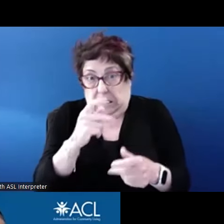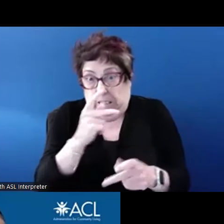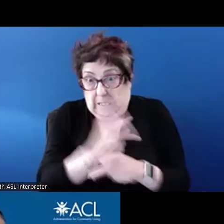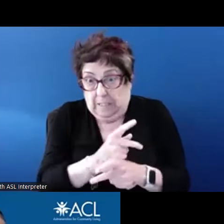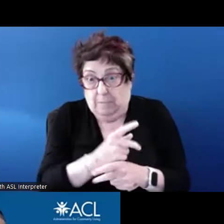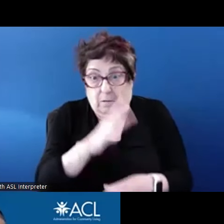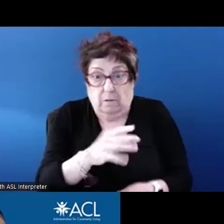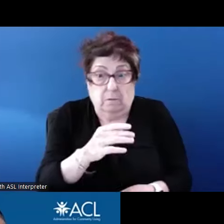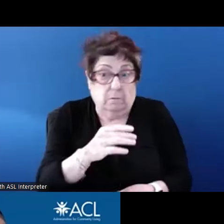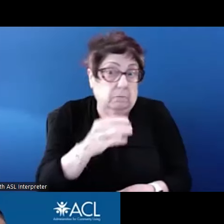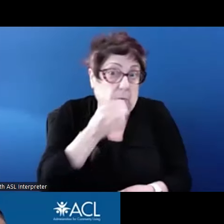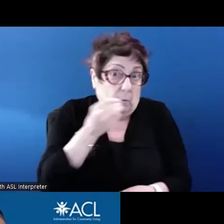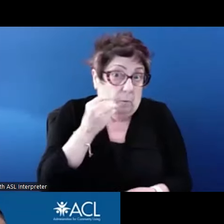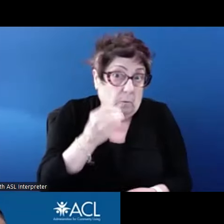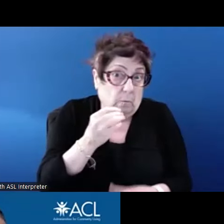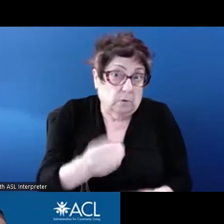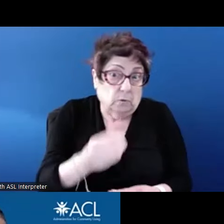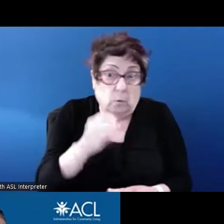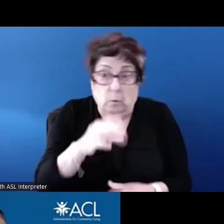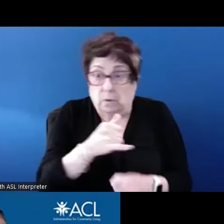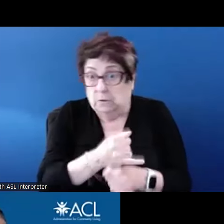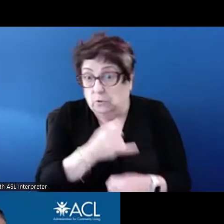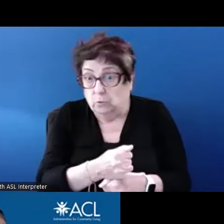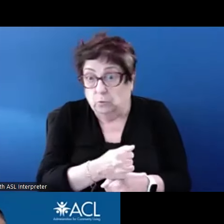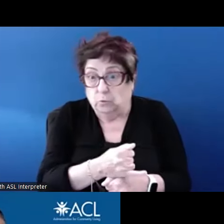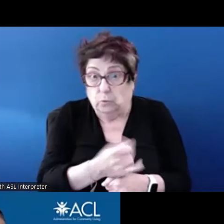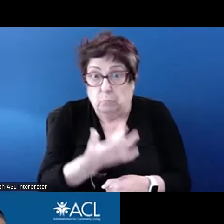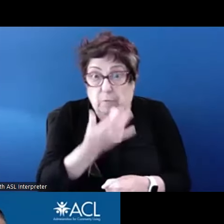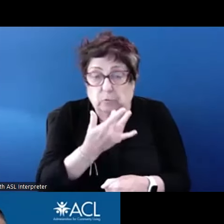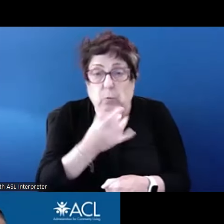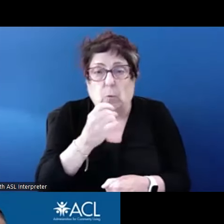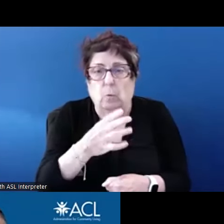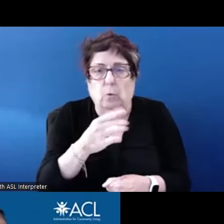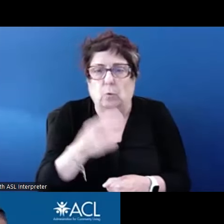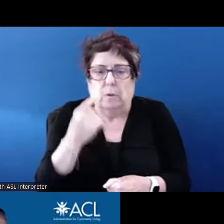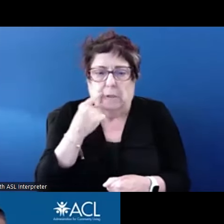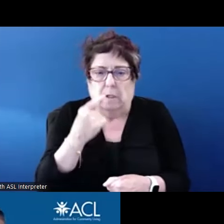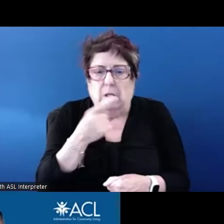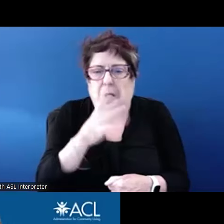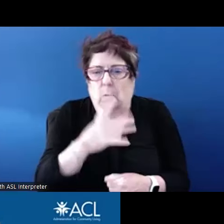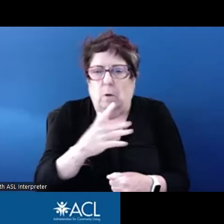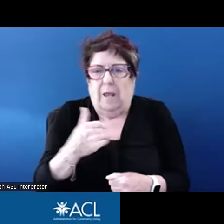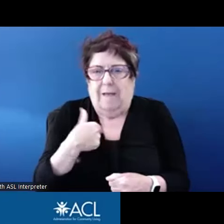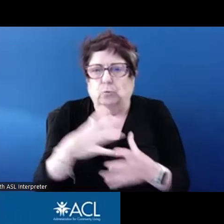And are you worried individuals will over income if the funds are counted?